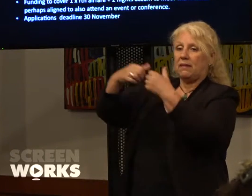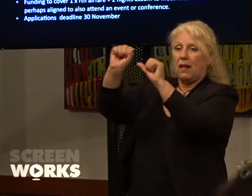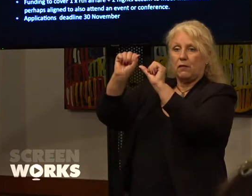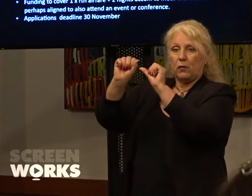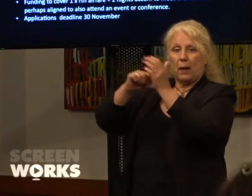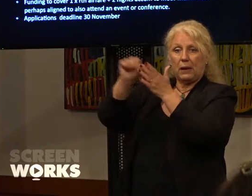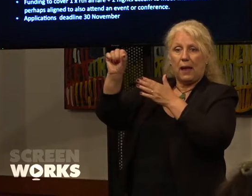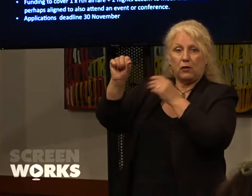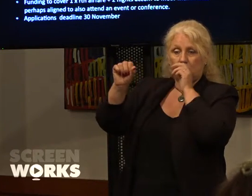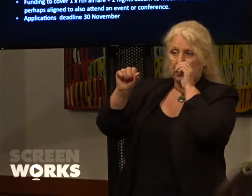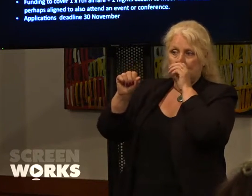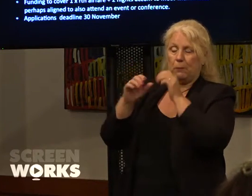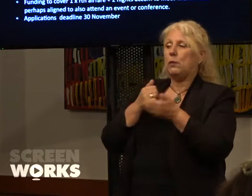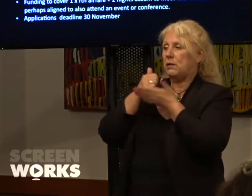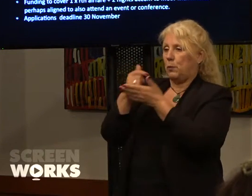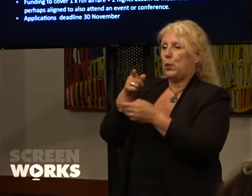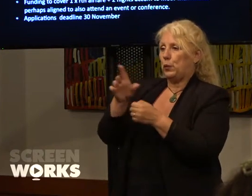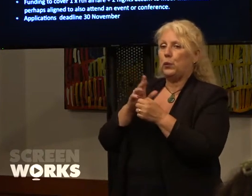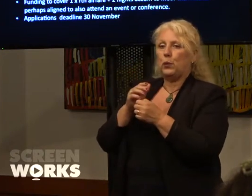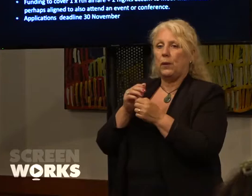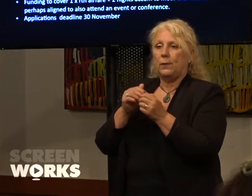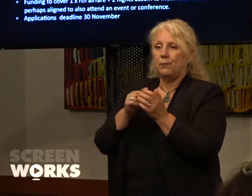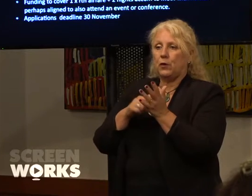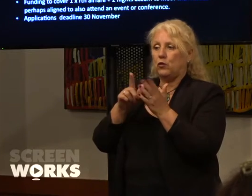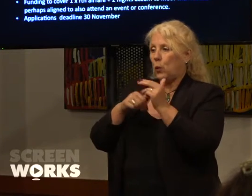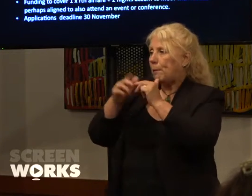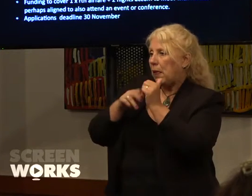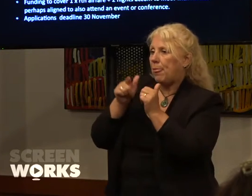We'd support you to then build that program over a period